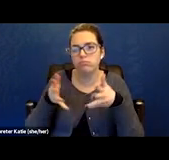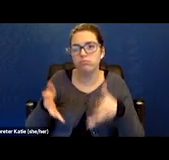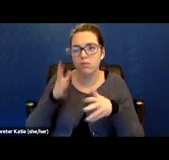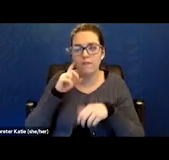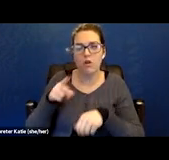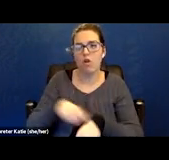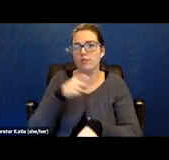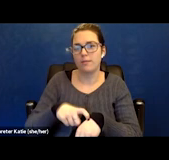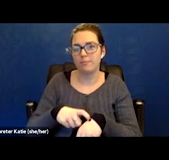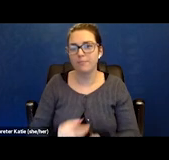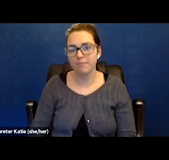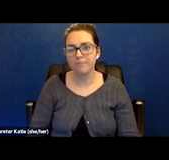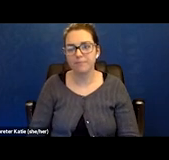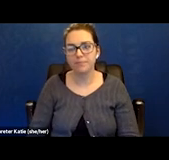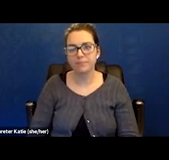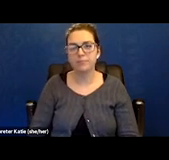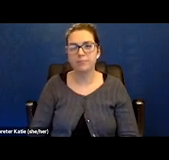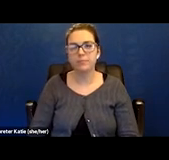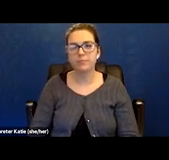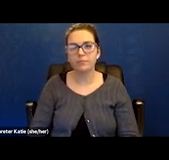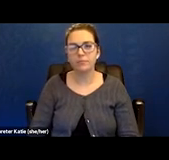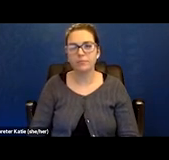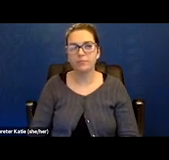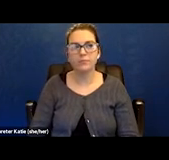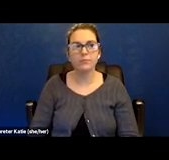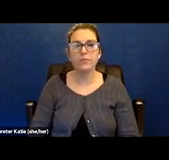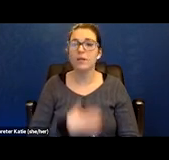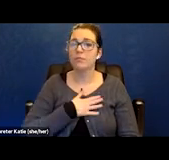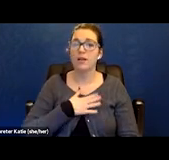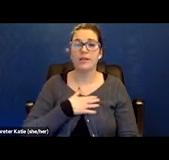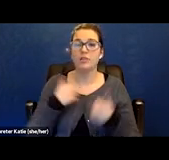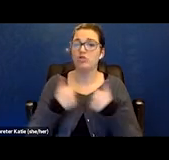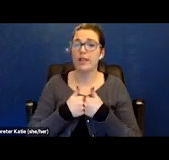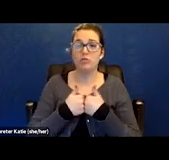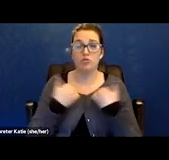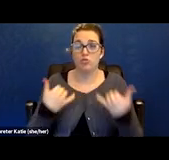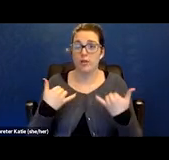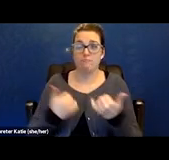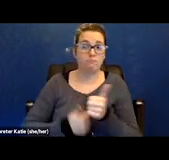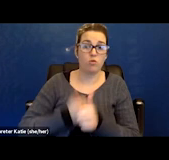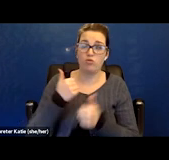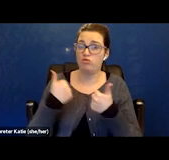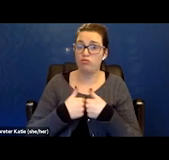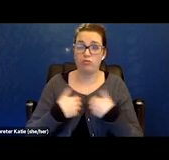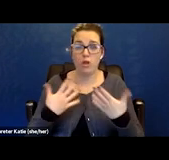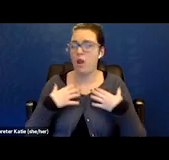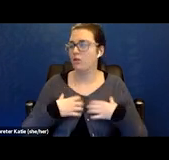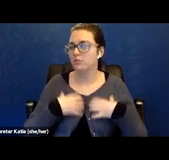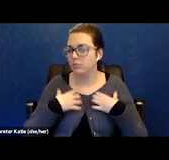but my challenges today are the lungs. You know, trying to keep them as healthy and strong as I can.